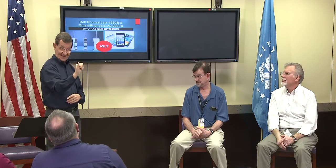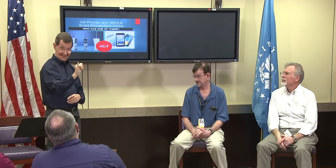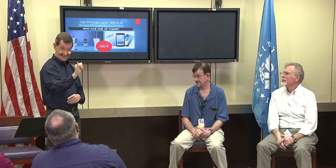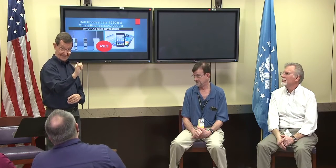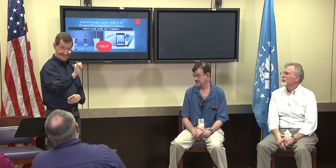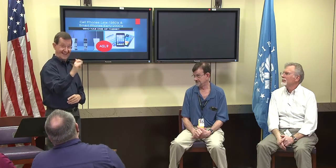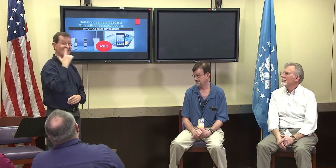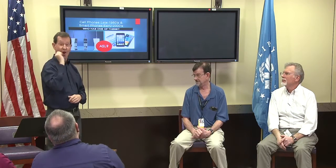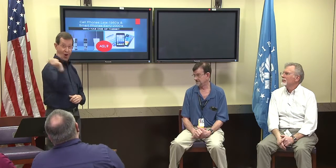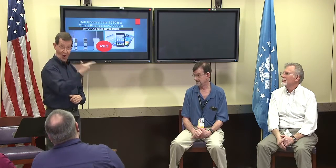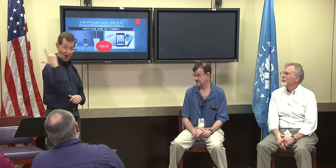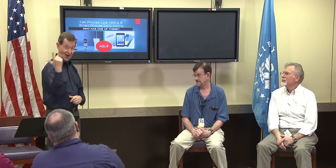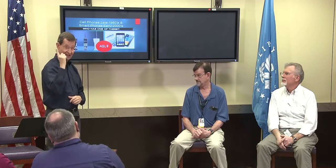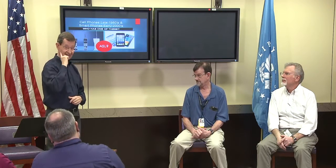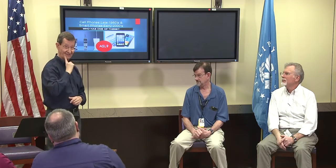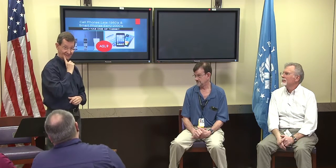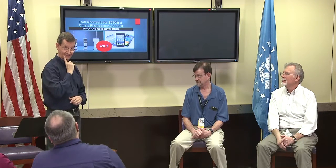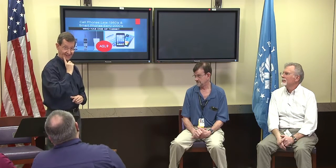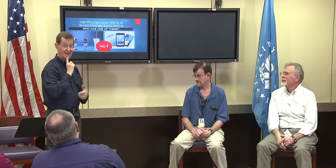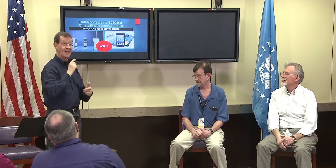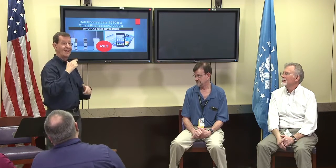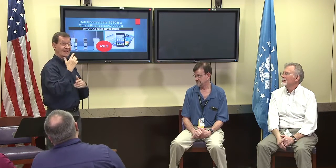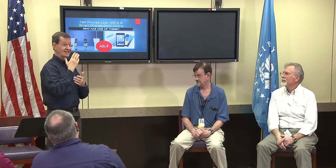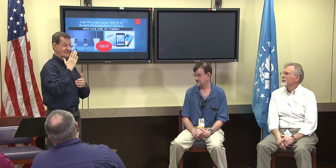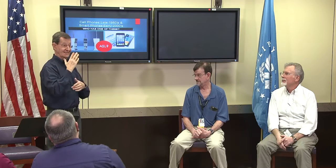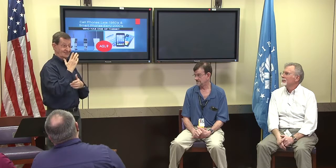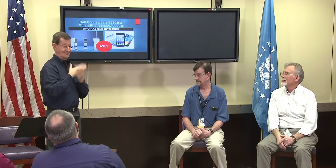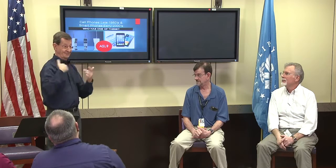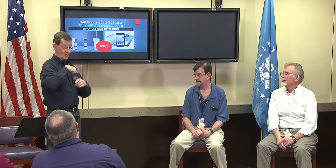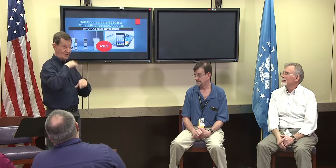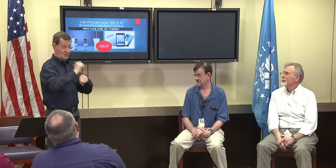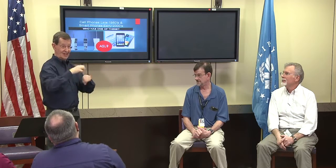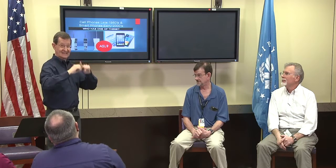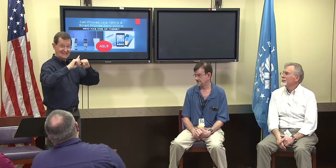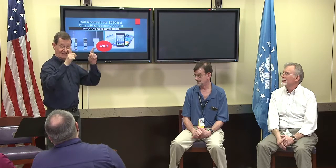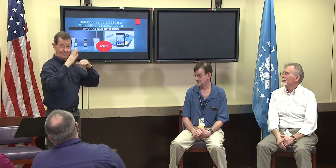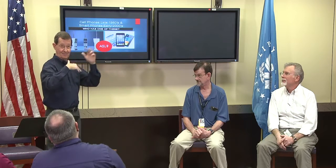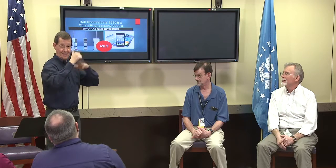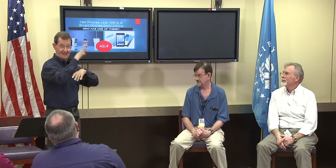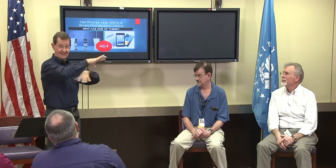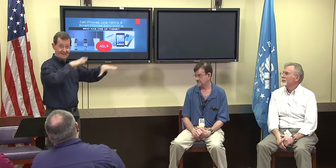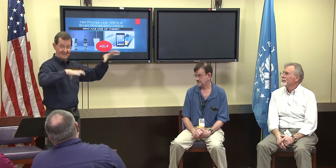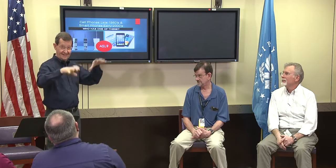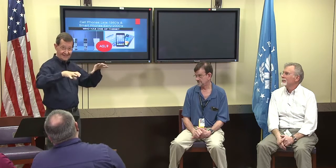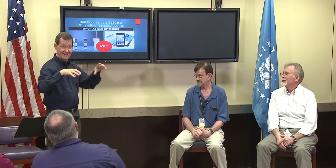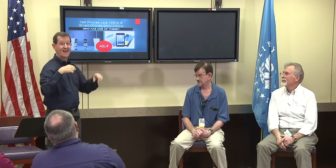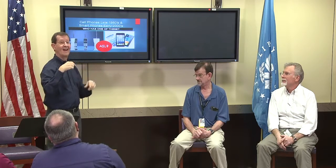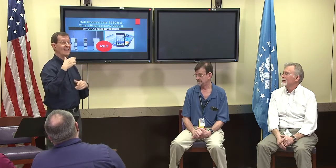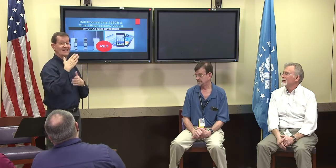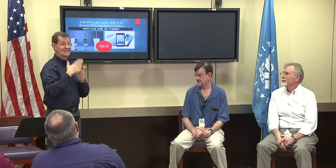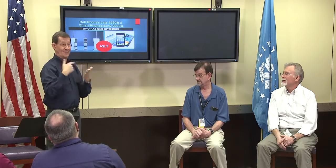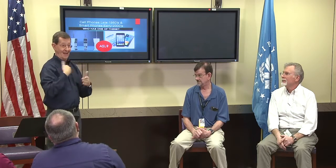one TTY for all of us and the impact was amazing.